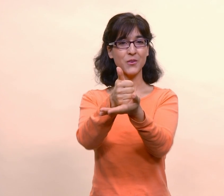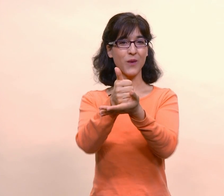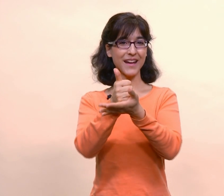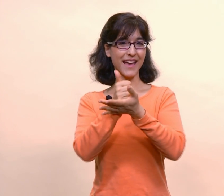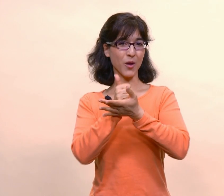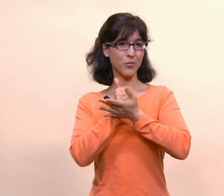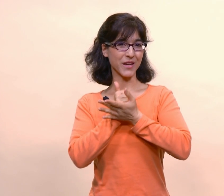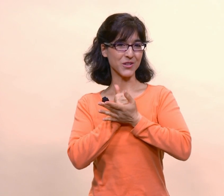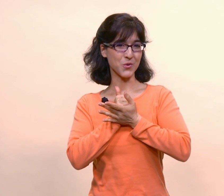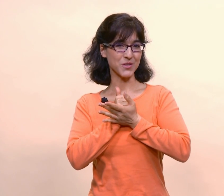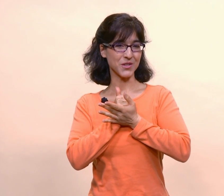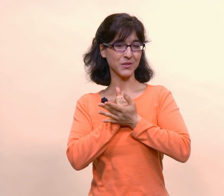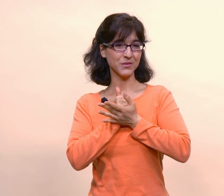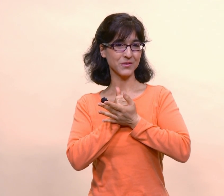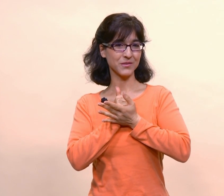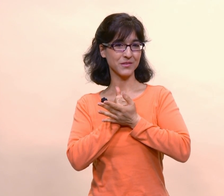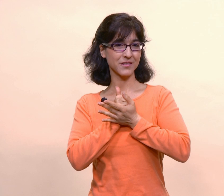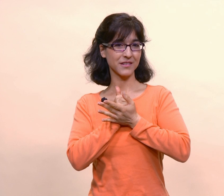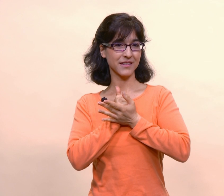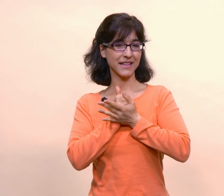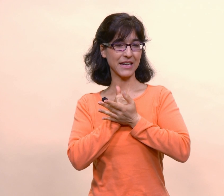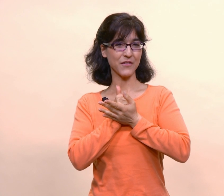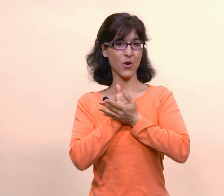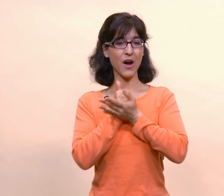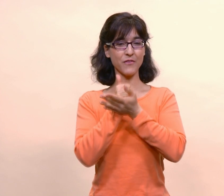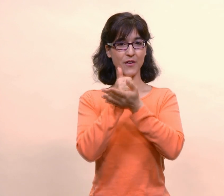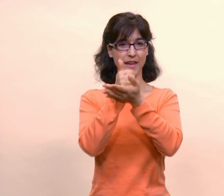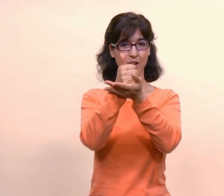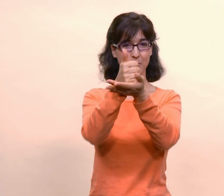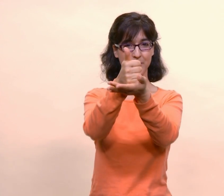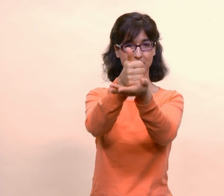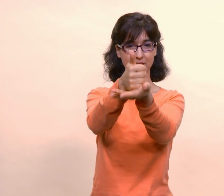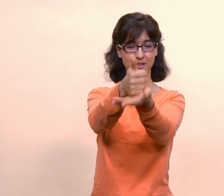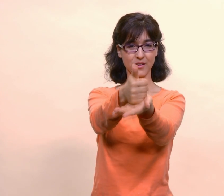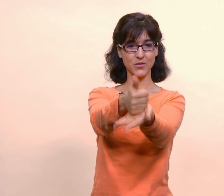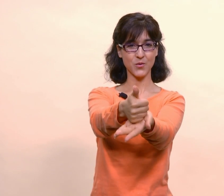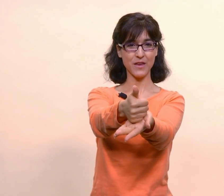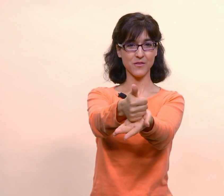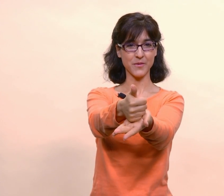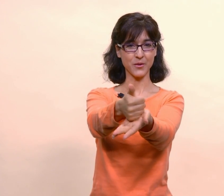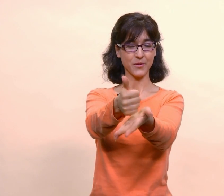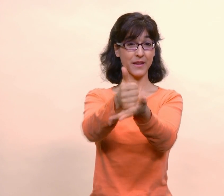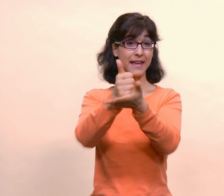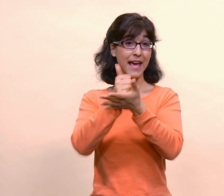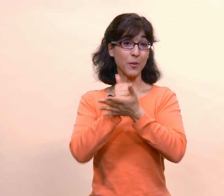If you want help, bring it towards you and if you're offering help, it goes away from you.